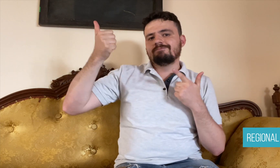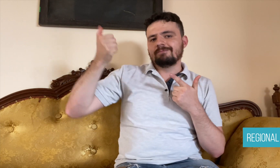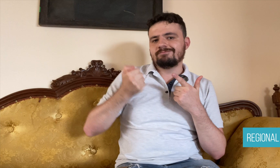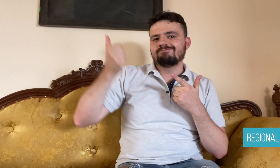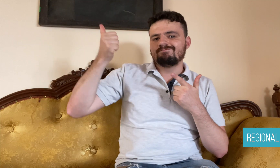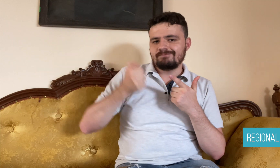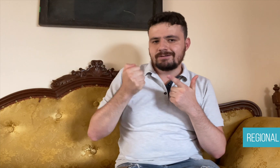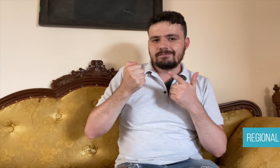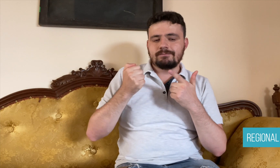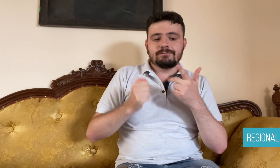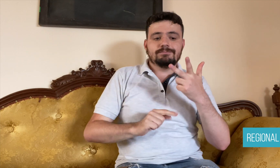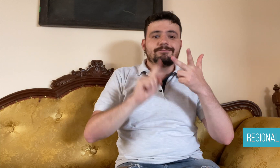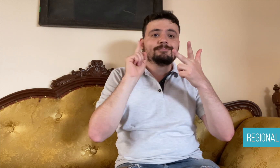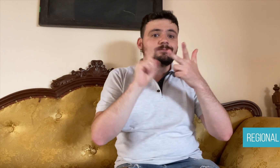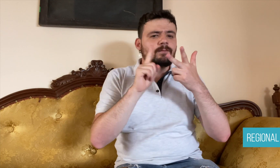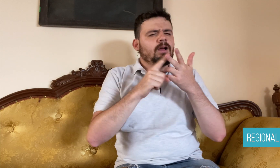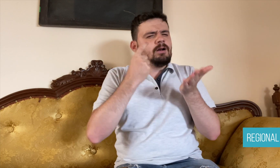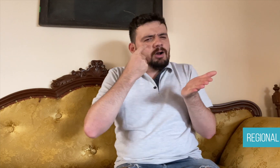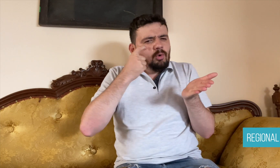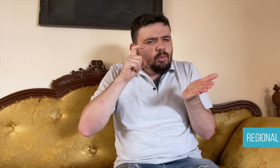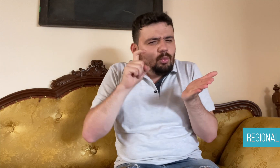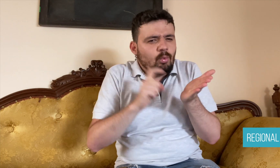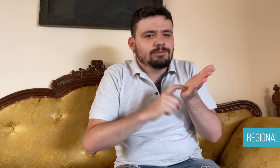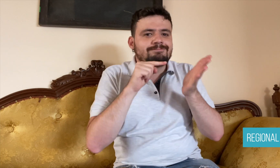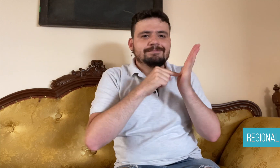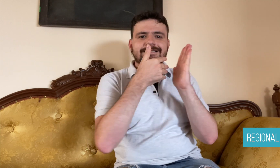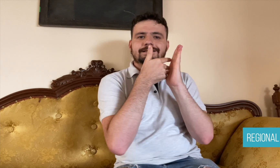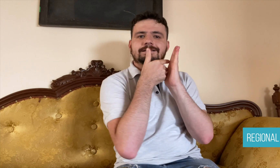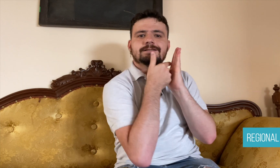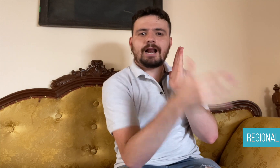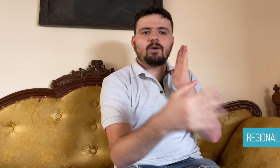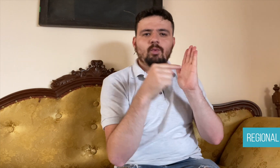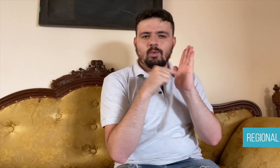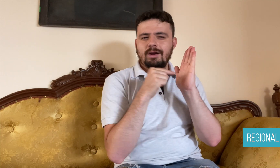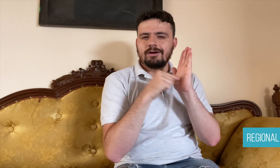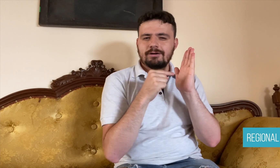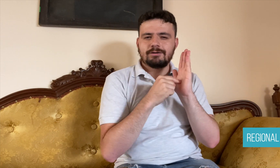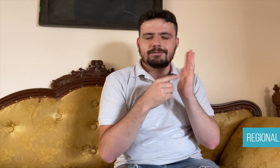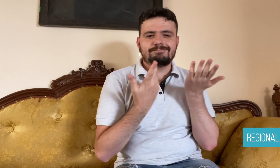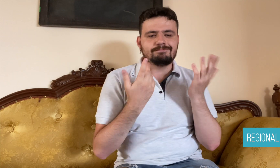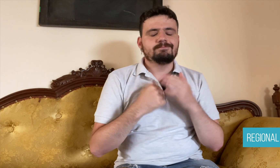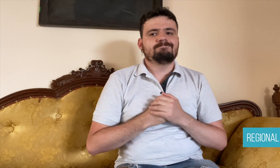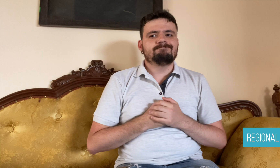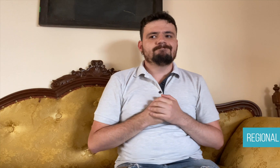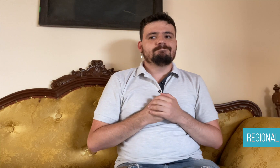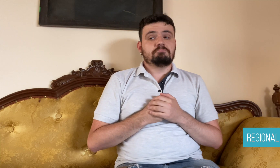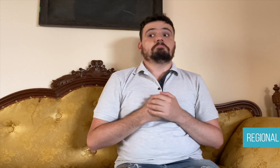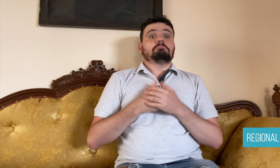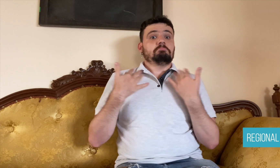to achieve equality for all, including employment